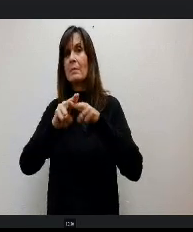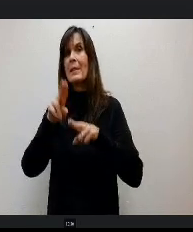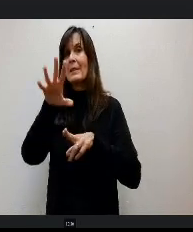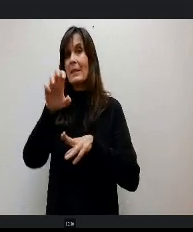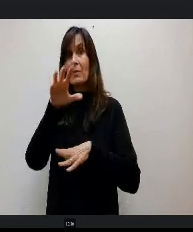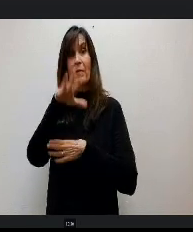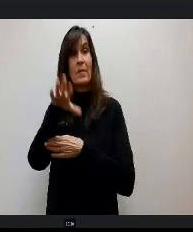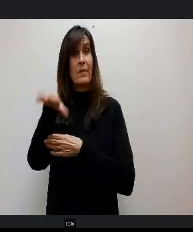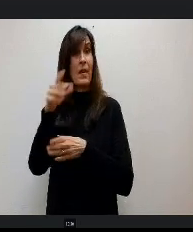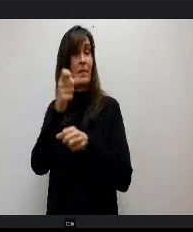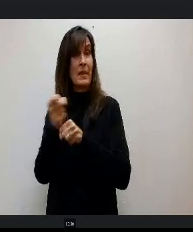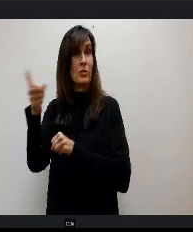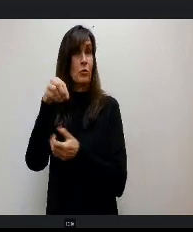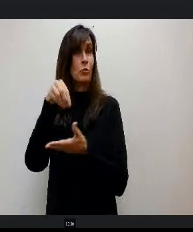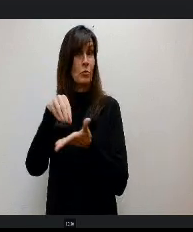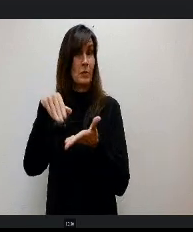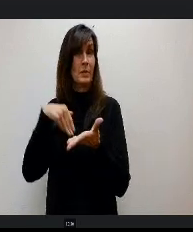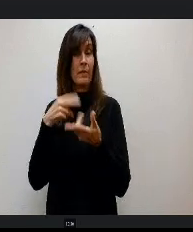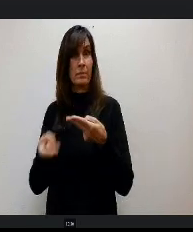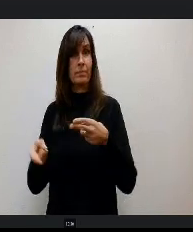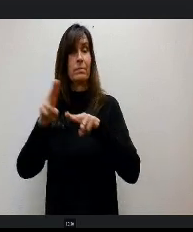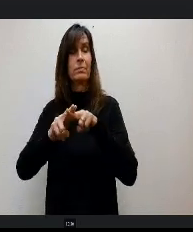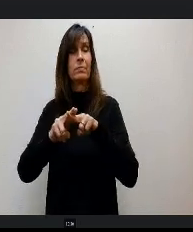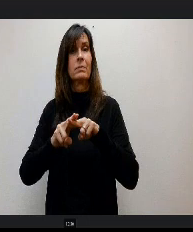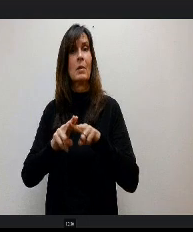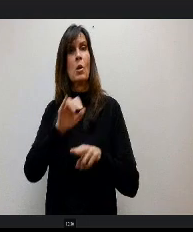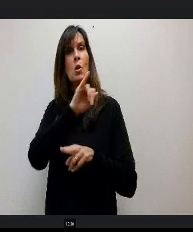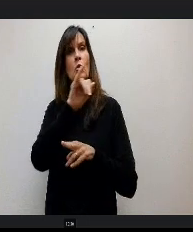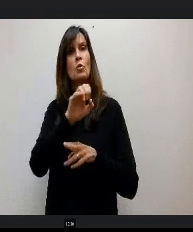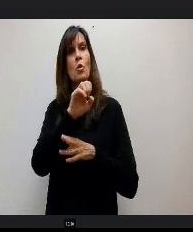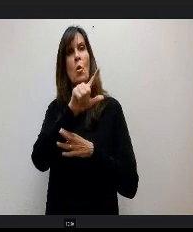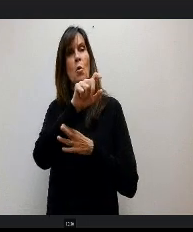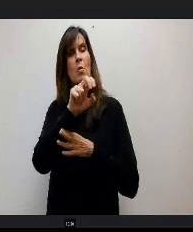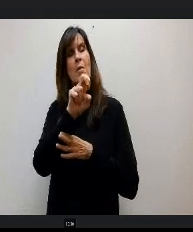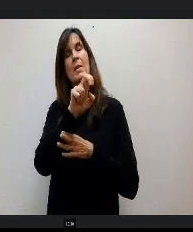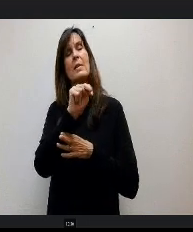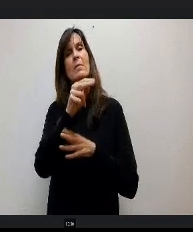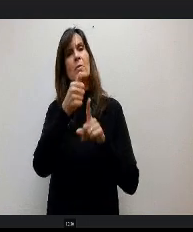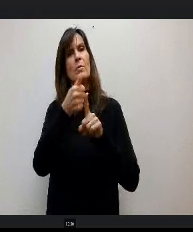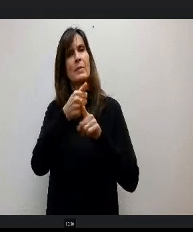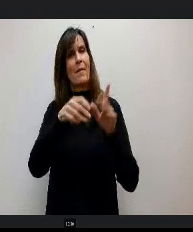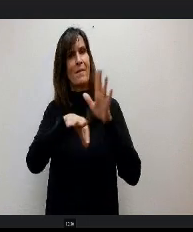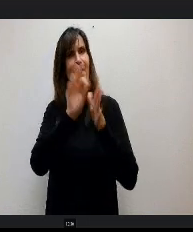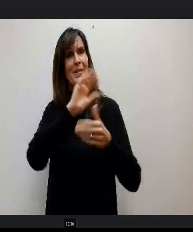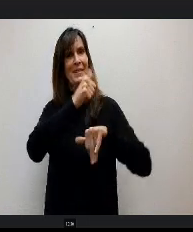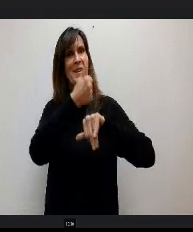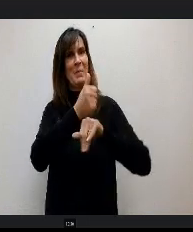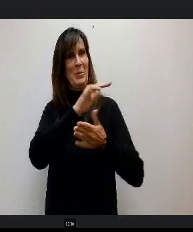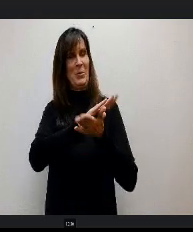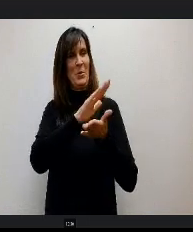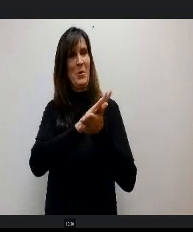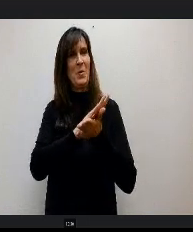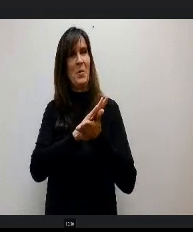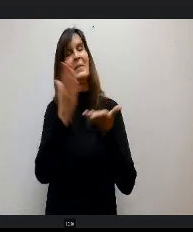Doing a great job. Jolynn Patterson was the original founder of the program. Please welcome Principal Tori Ritchie.